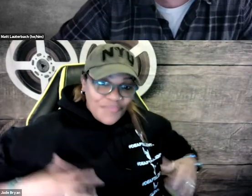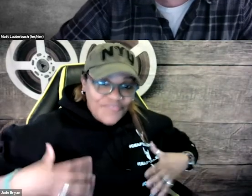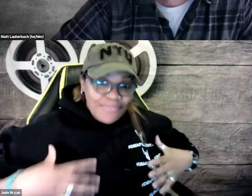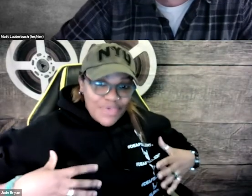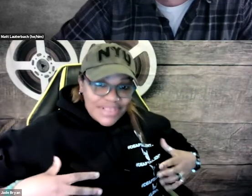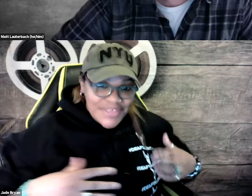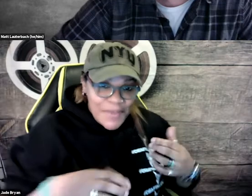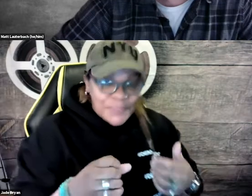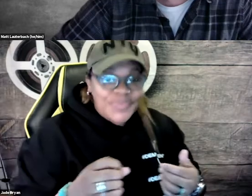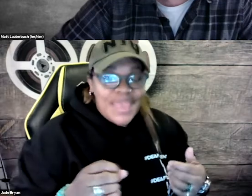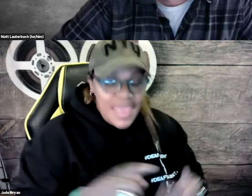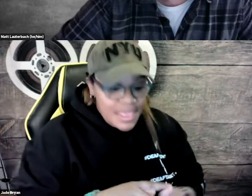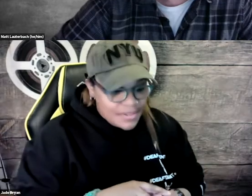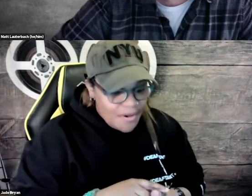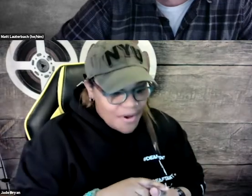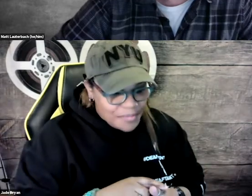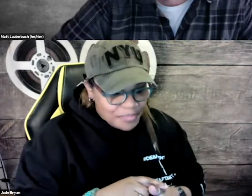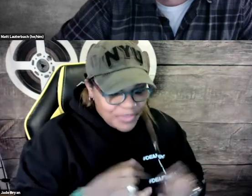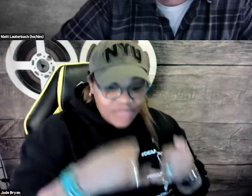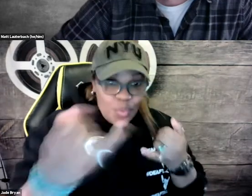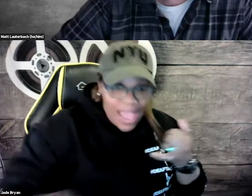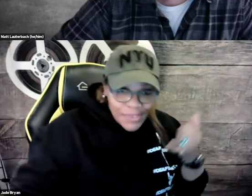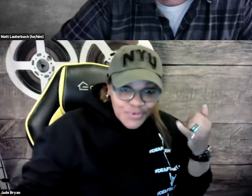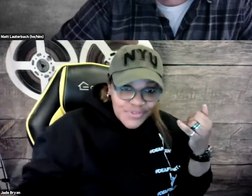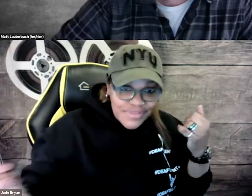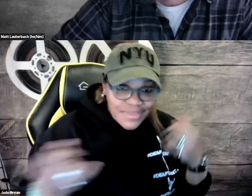So it vibrates. And it has wires.